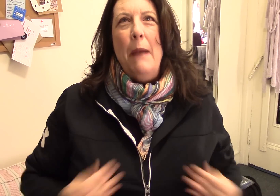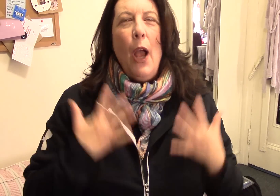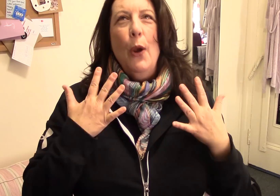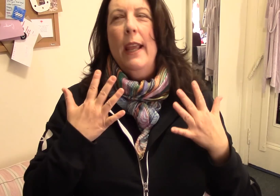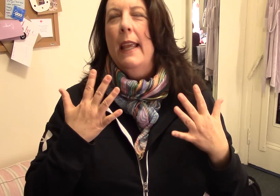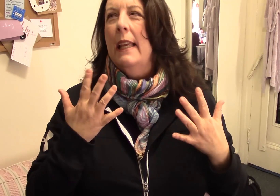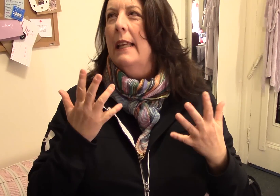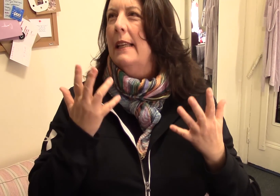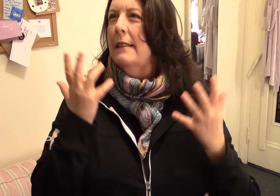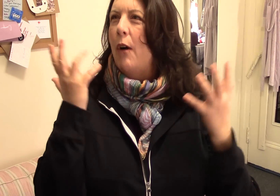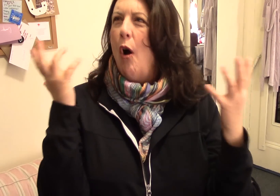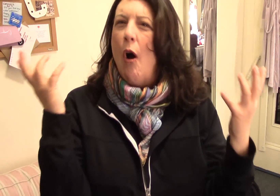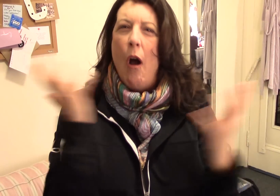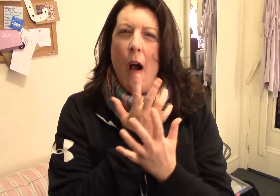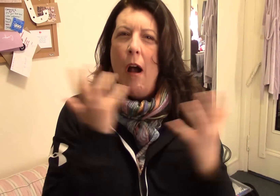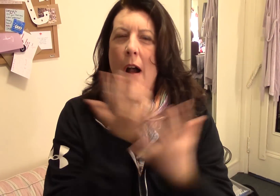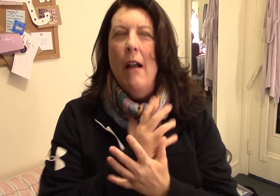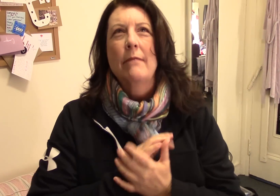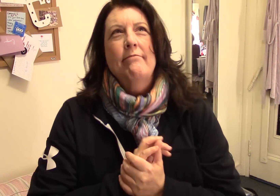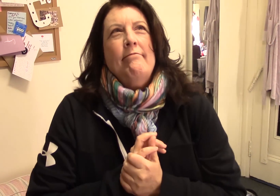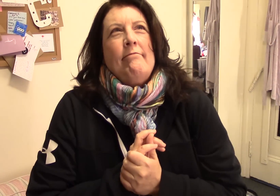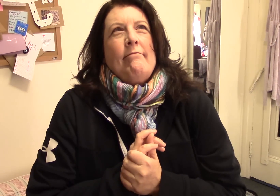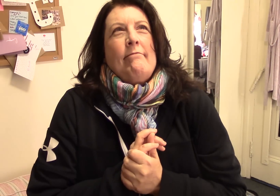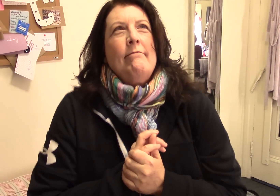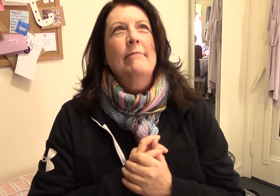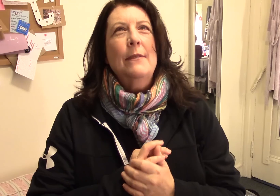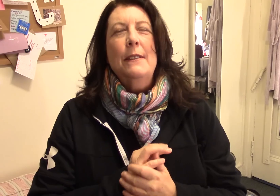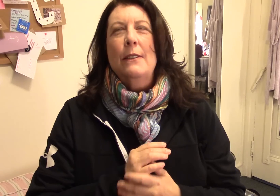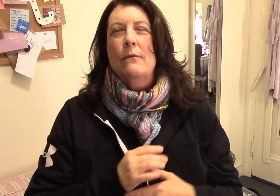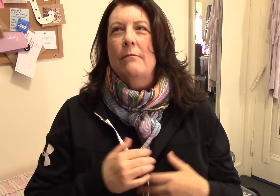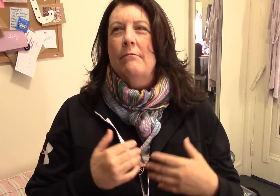touching and inspiring and it's awesome it's amazing.